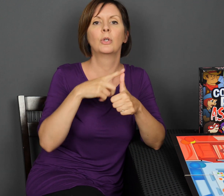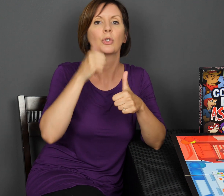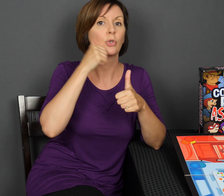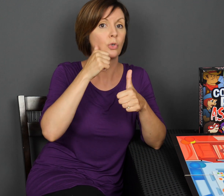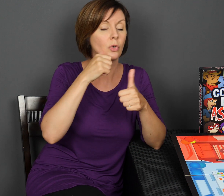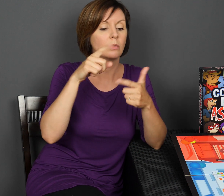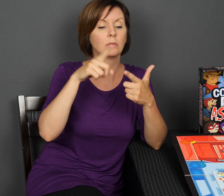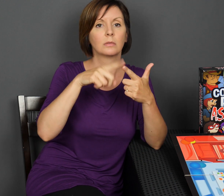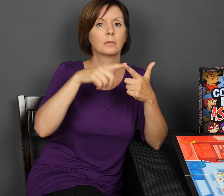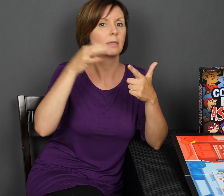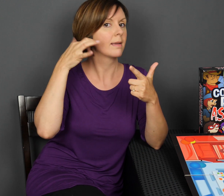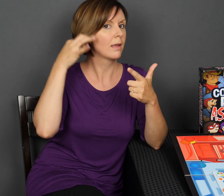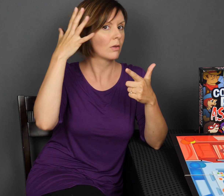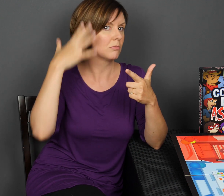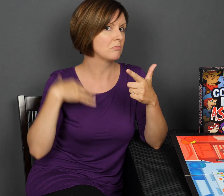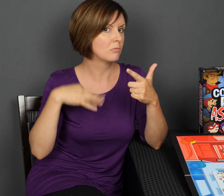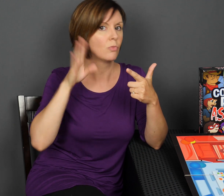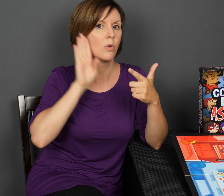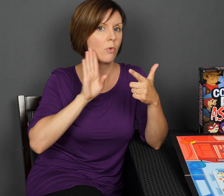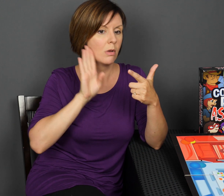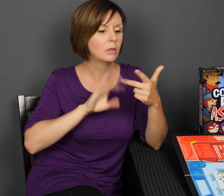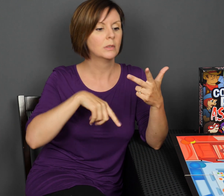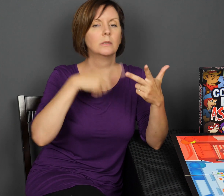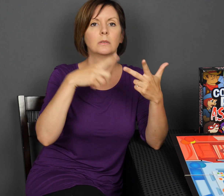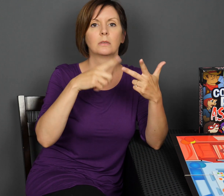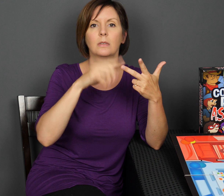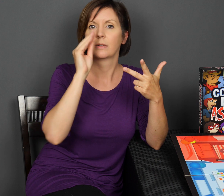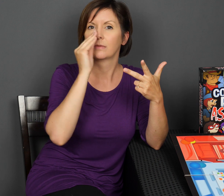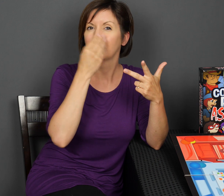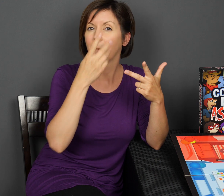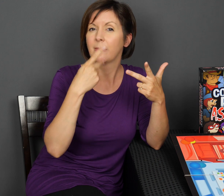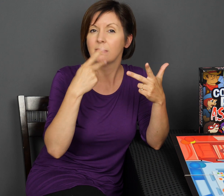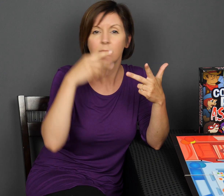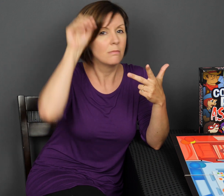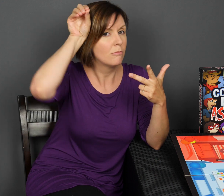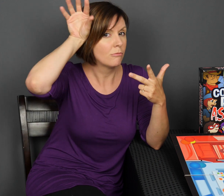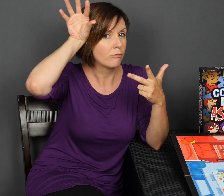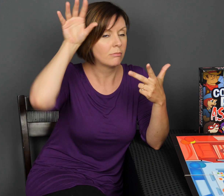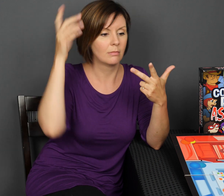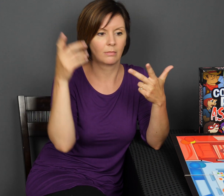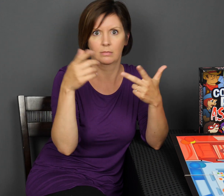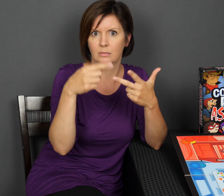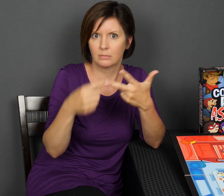Like, you know the girl with the brown hair, it’s long, and there’s like a pink flower in her hair.